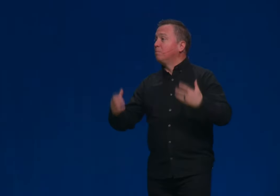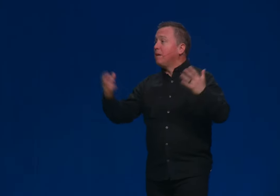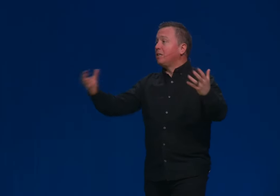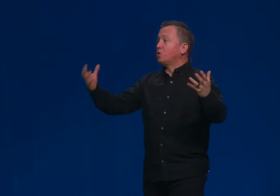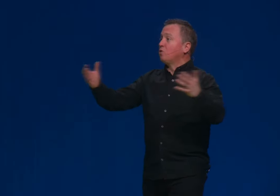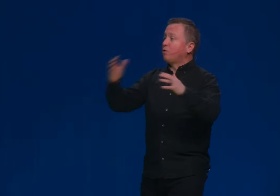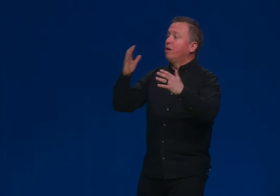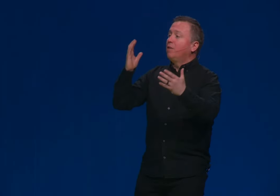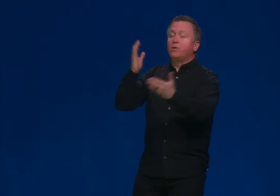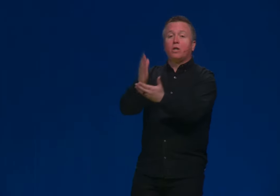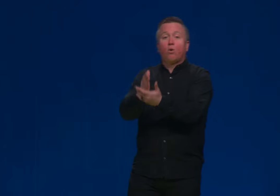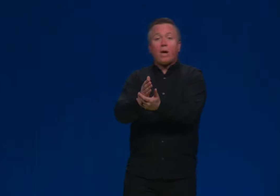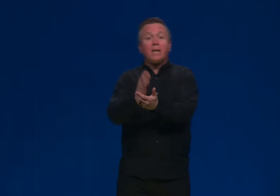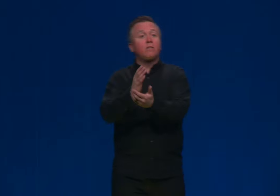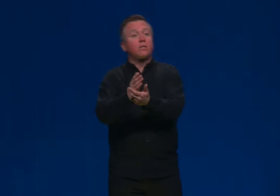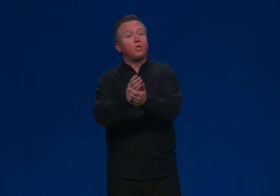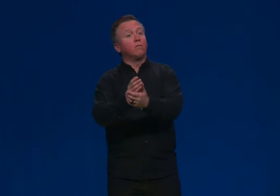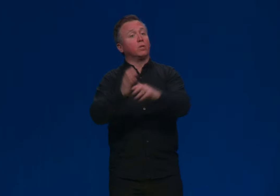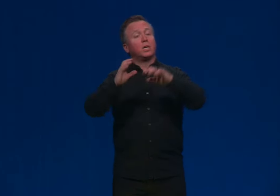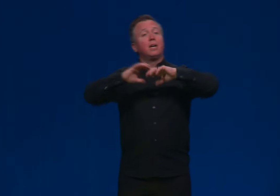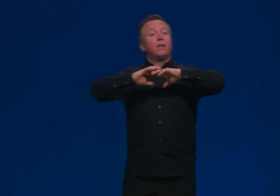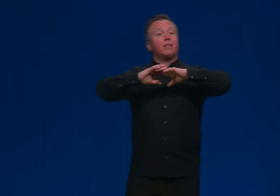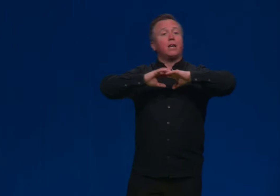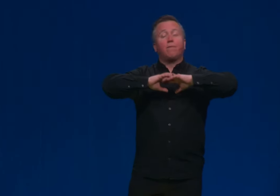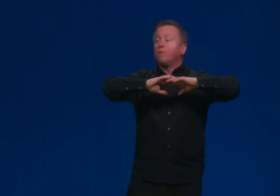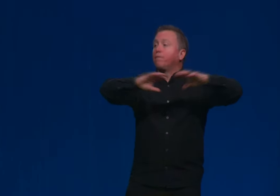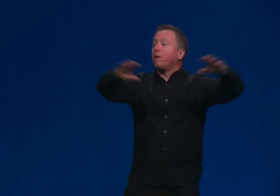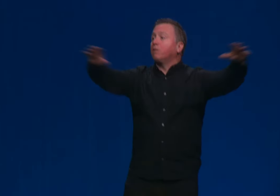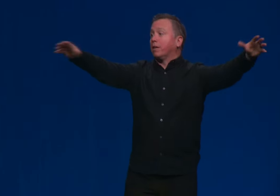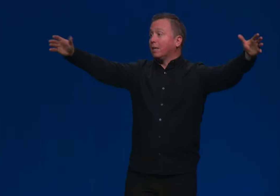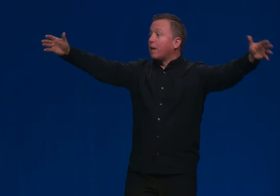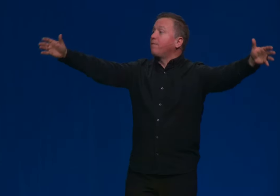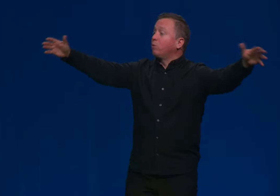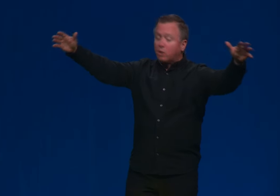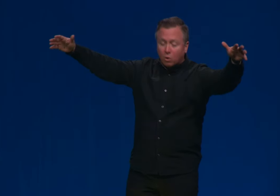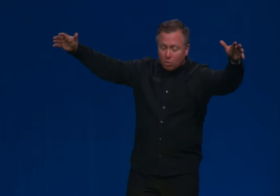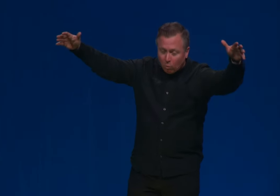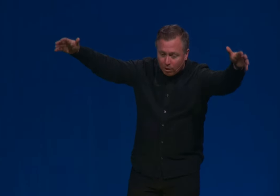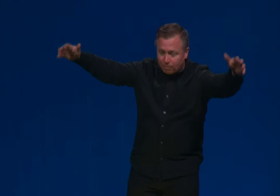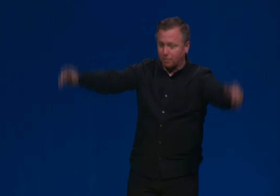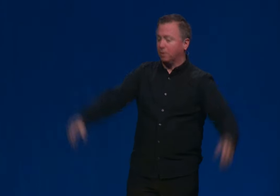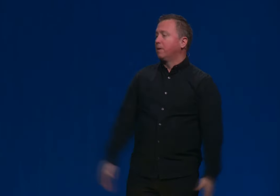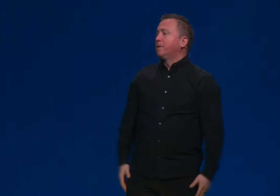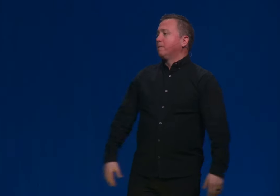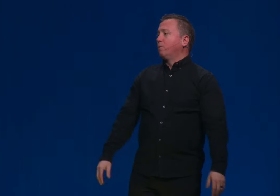He's made this earth. There's a grain to this universe that if you follow that life will go well for you.